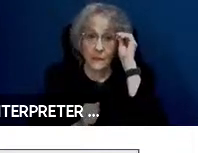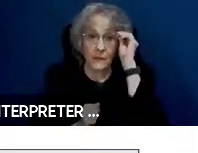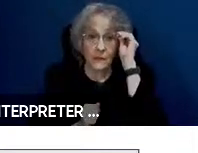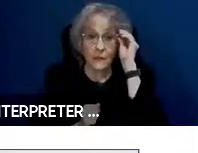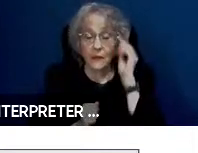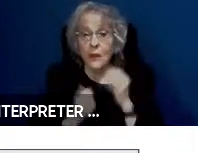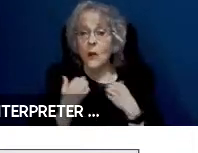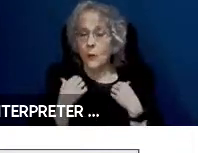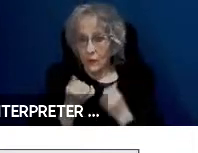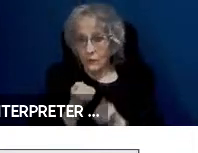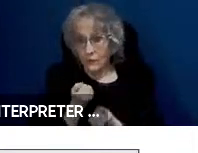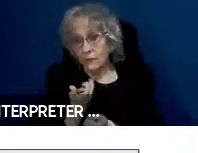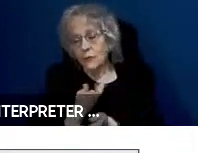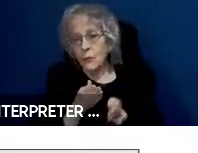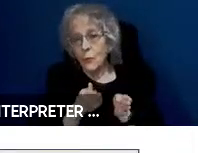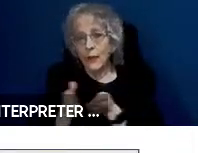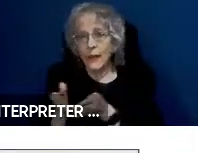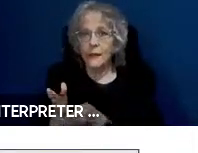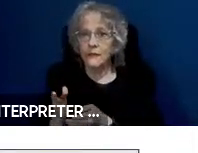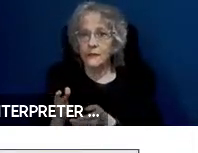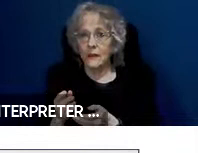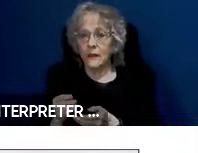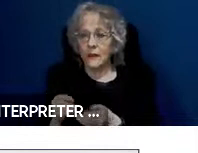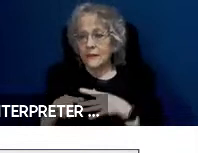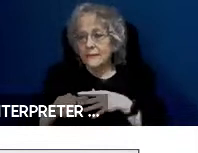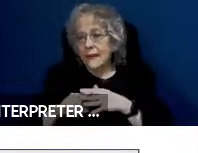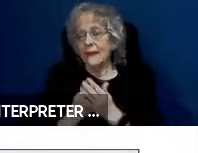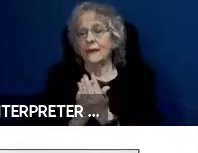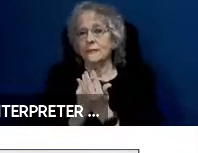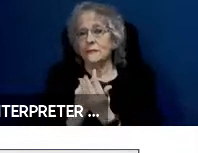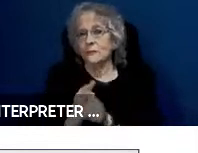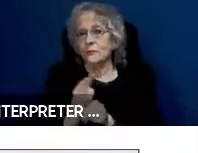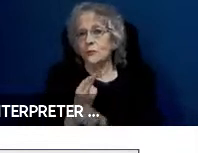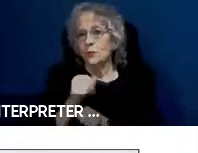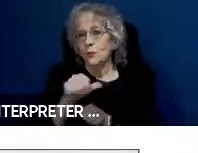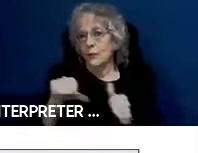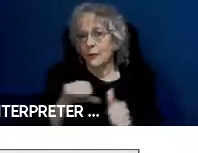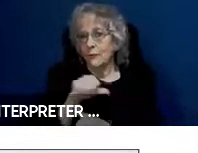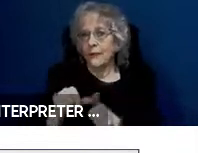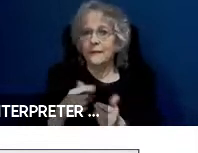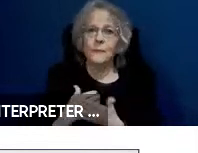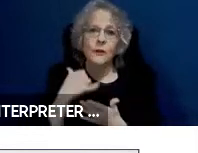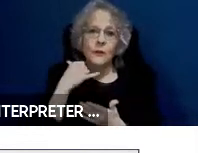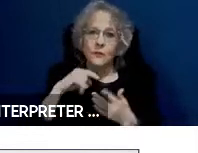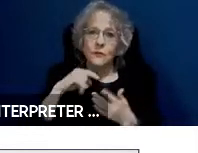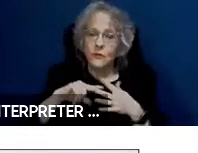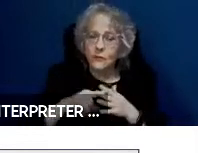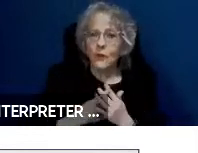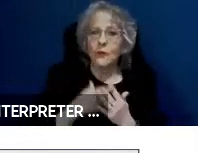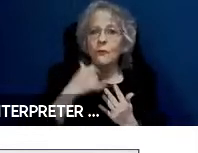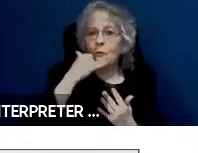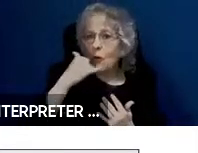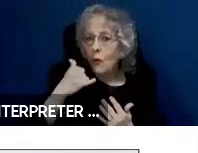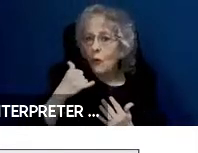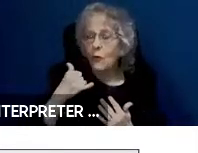them to activate a user interface to begin a phone call or begin a text message. Voice activation